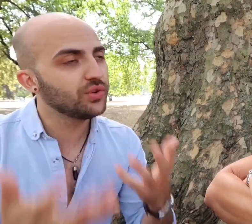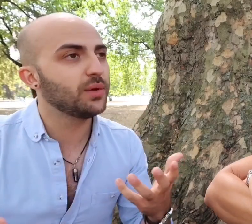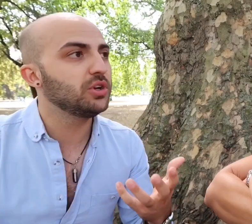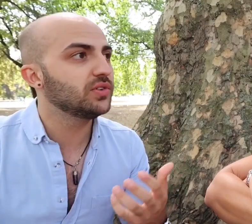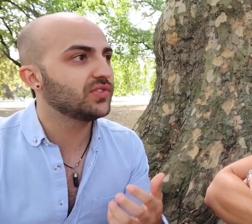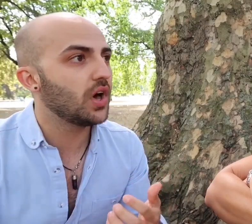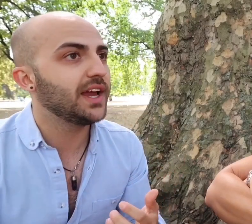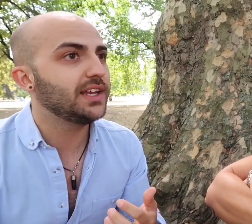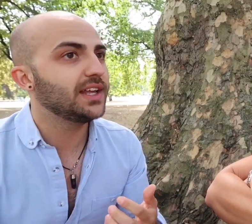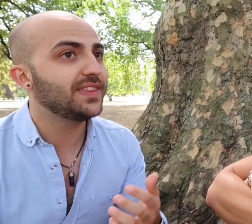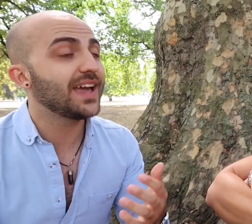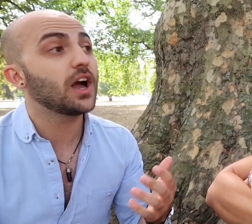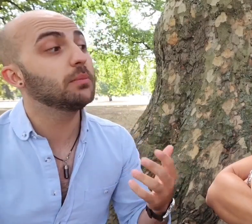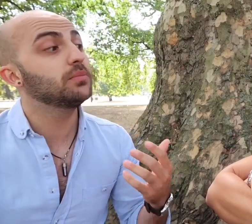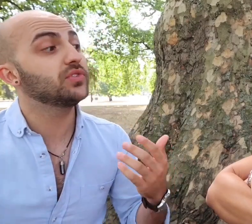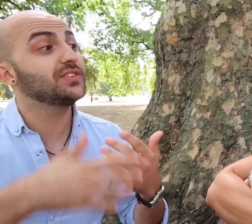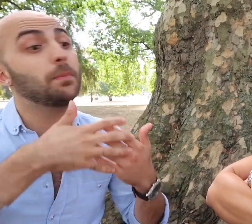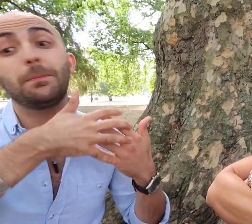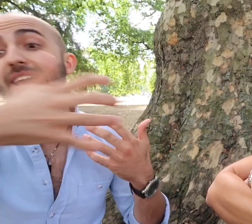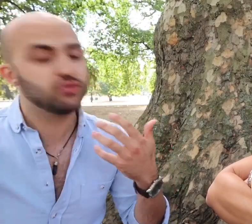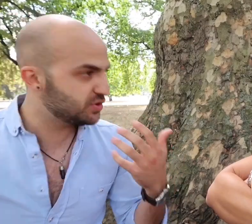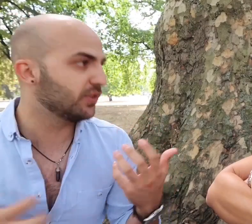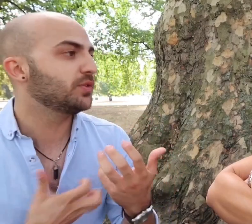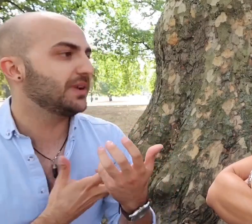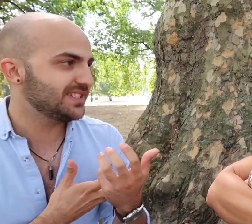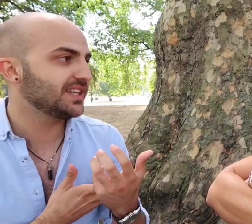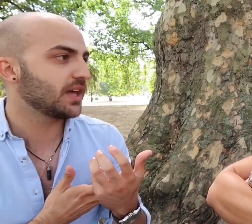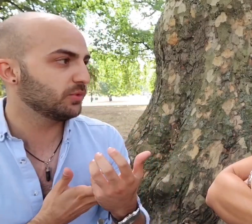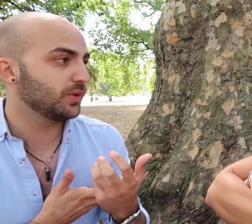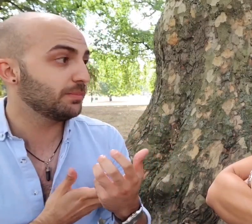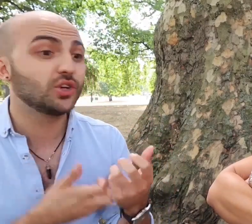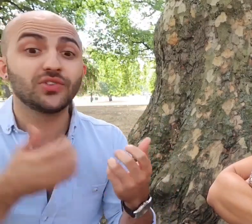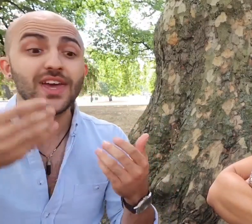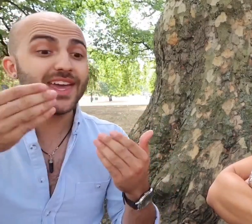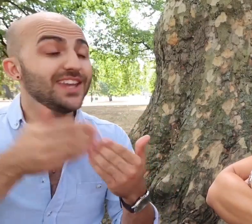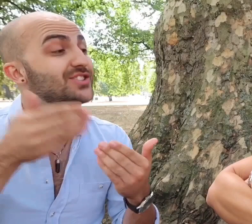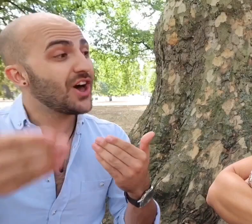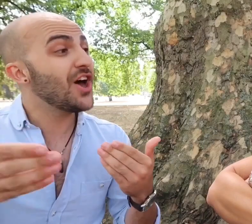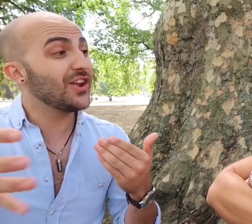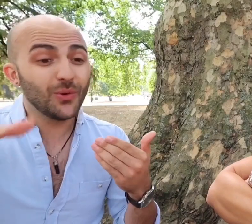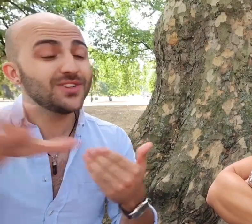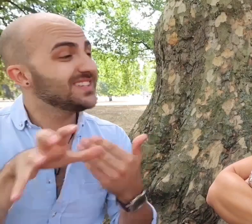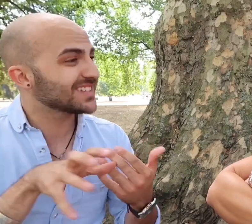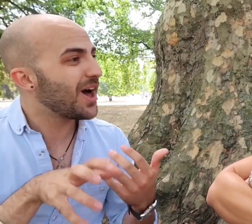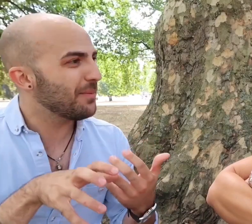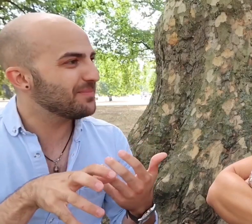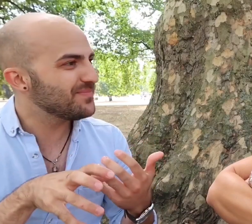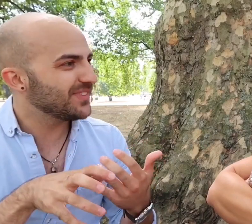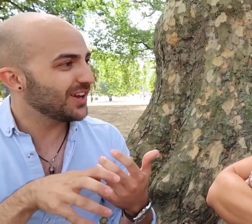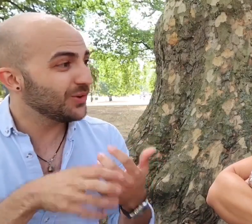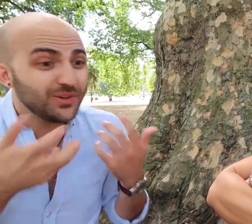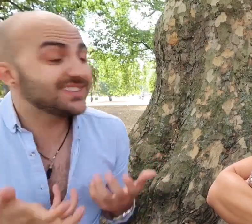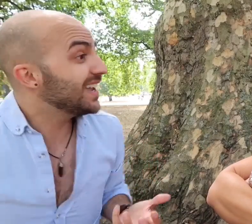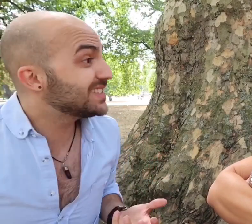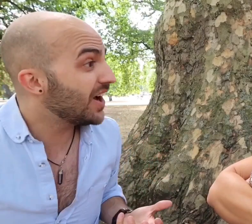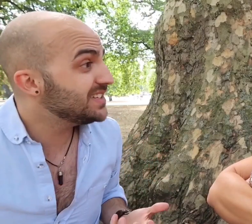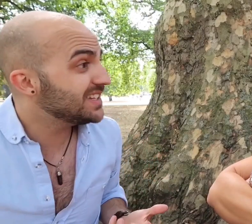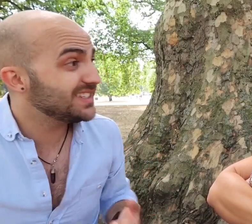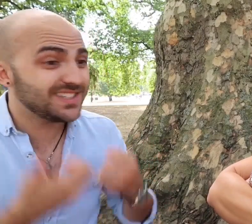or someone who can sign, there comes a big responsibility that comes because in turn an audience come, an audience to get excited to see